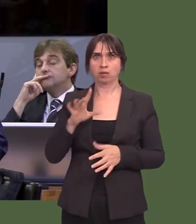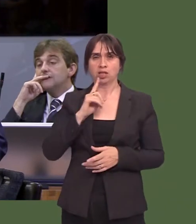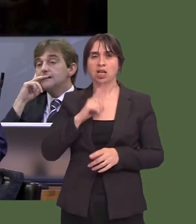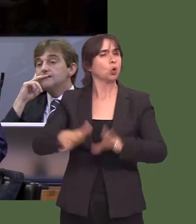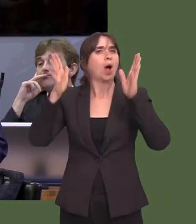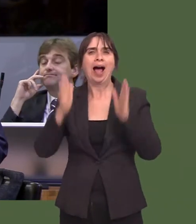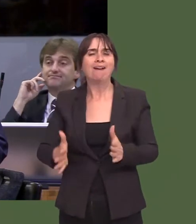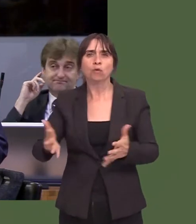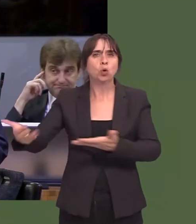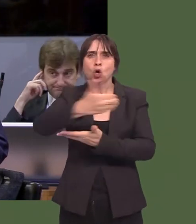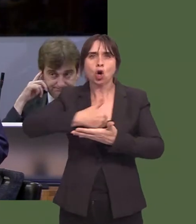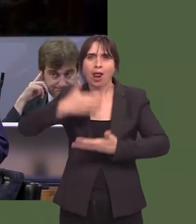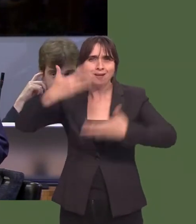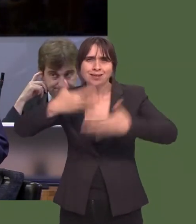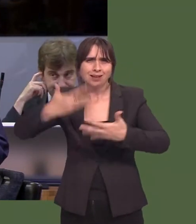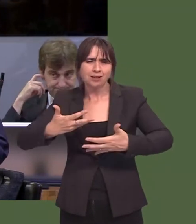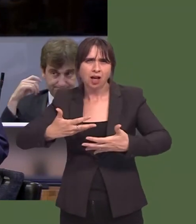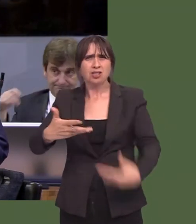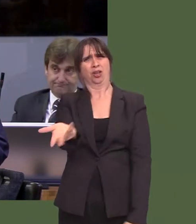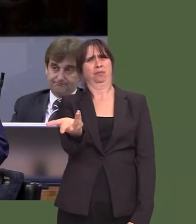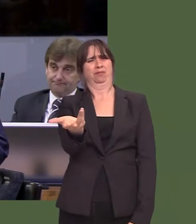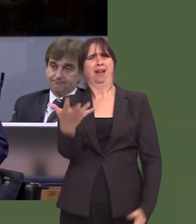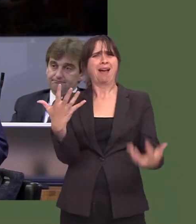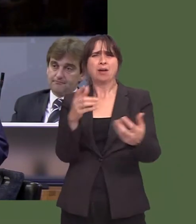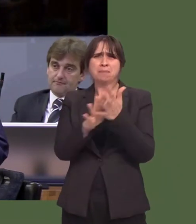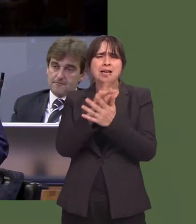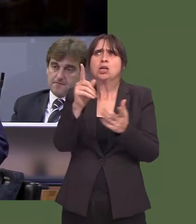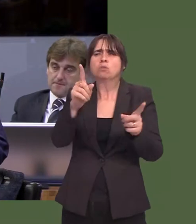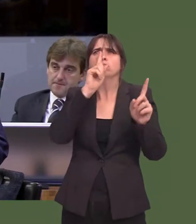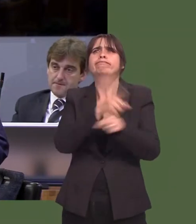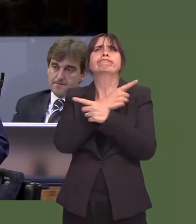How can you genuinely say that you know youíre progressing in meeting this target?